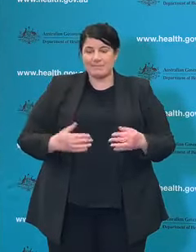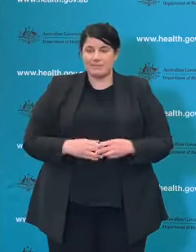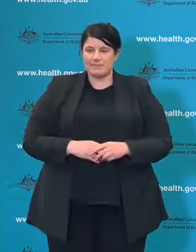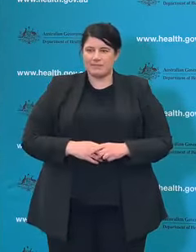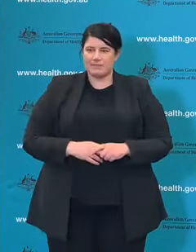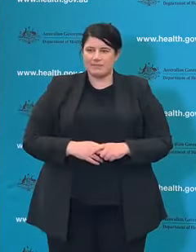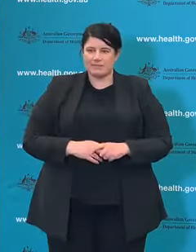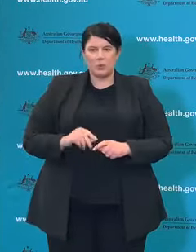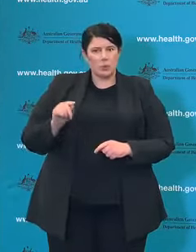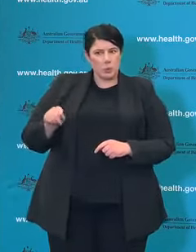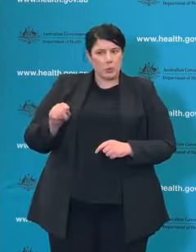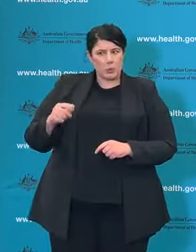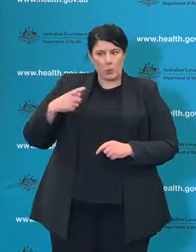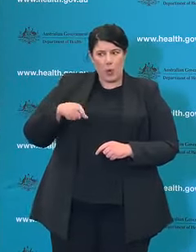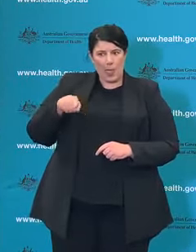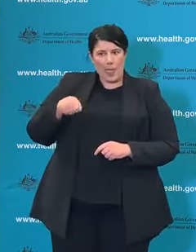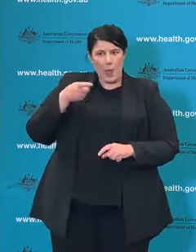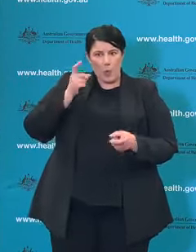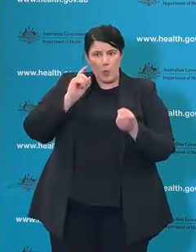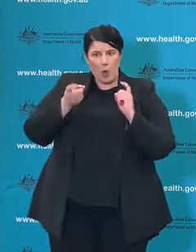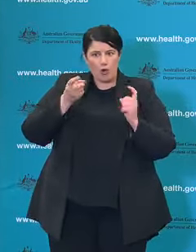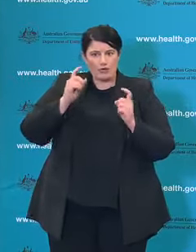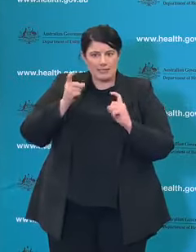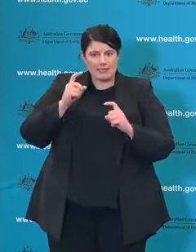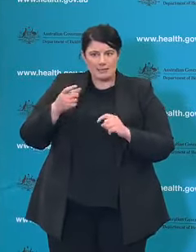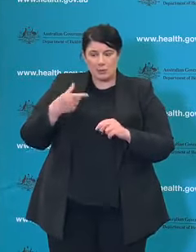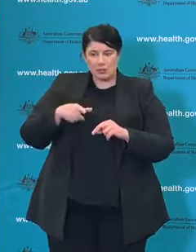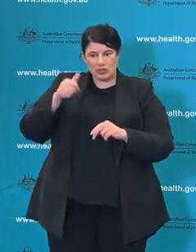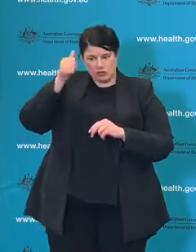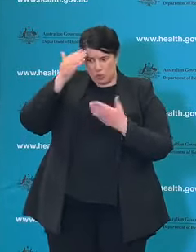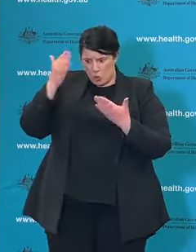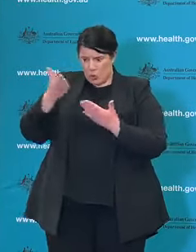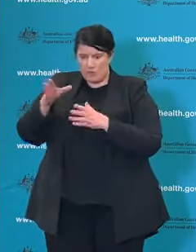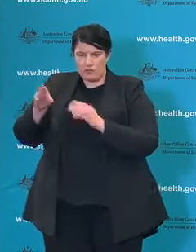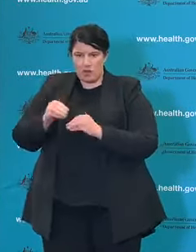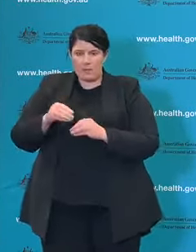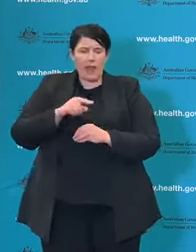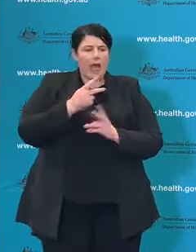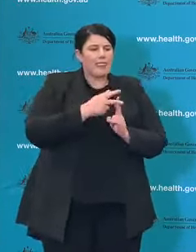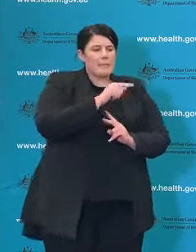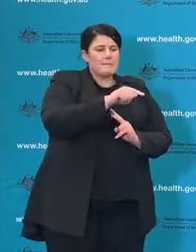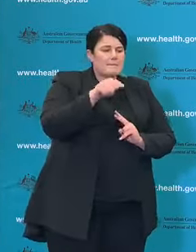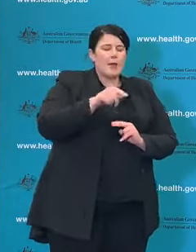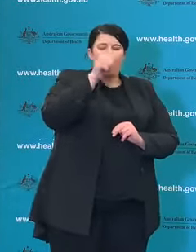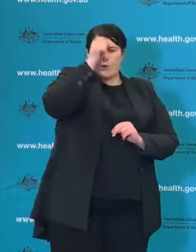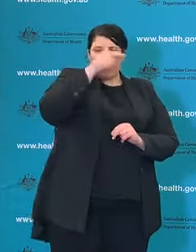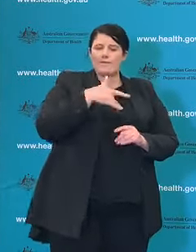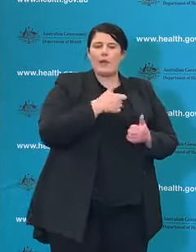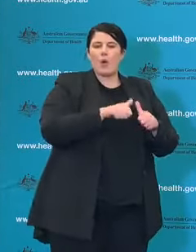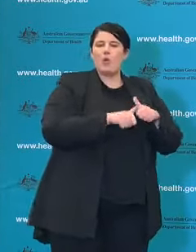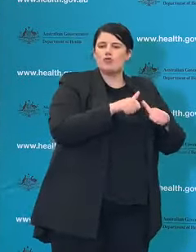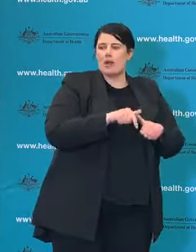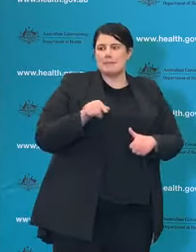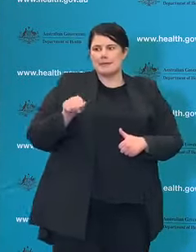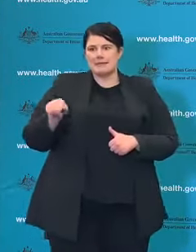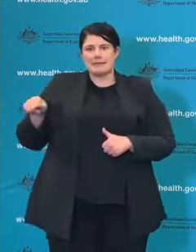more concerning than the ones connected to known clusters? And do you believe there could be some complacency creeping